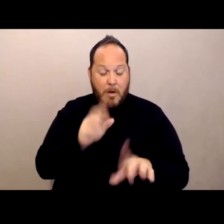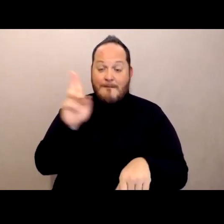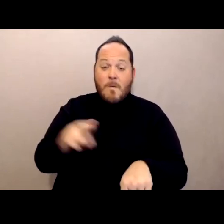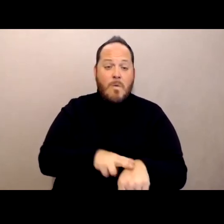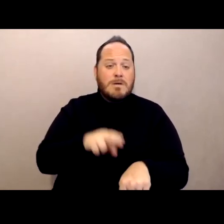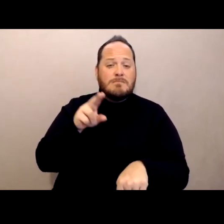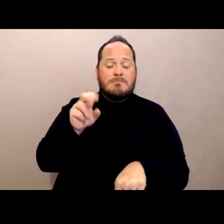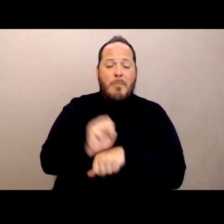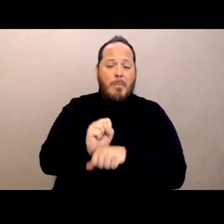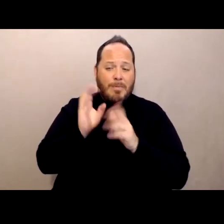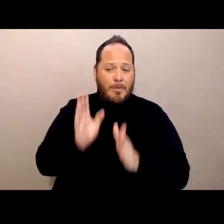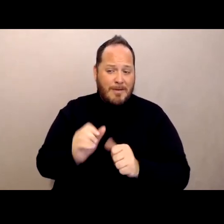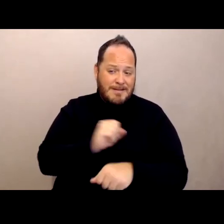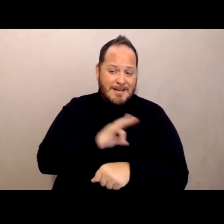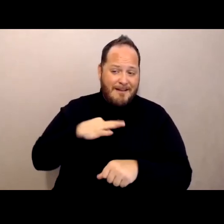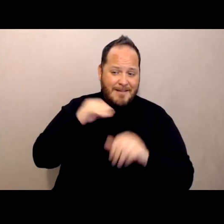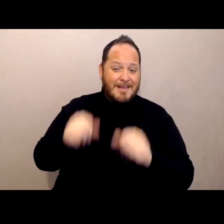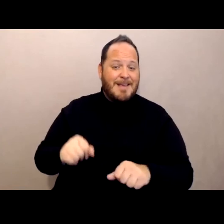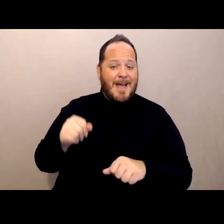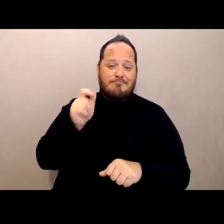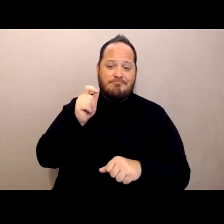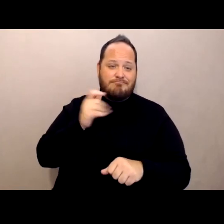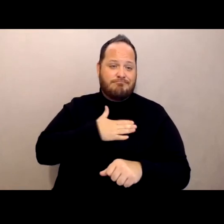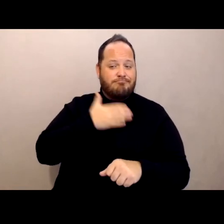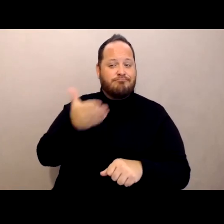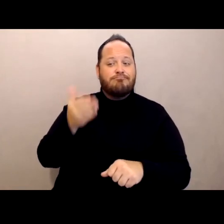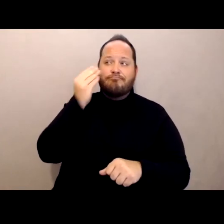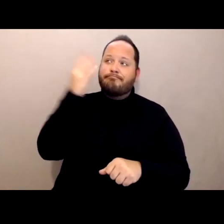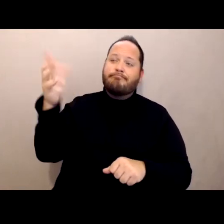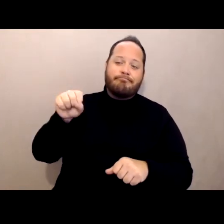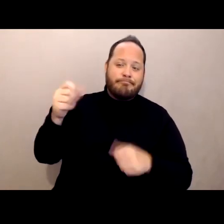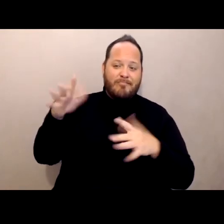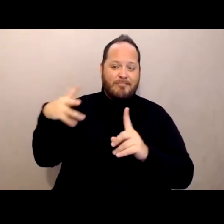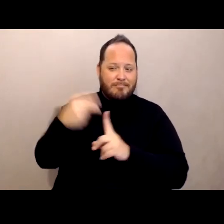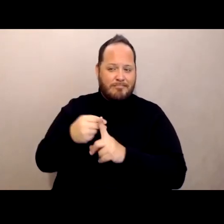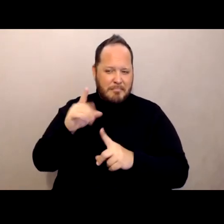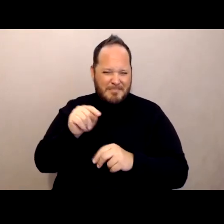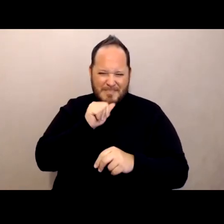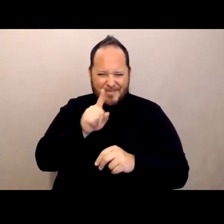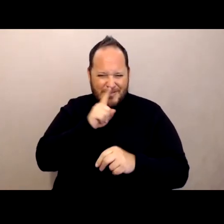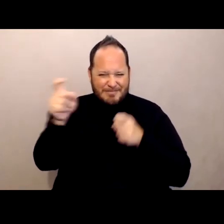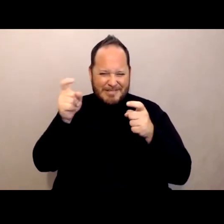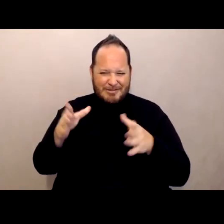and I'm sure most of them probably do, but I don't know if the management has the right to compel them to answer whether they were vaccinated or not.